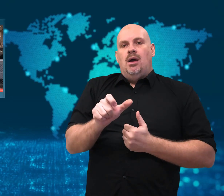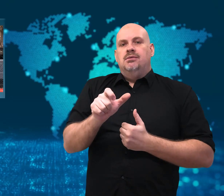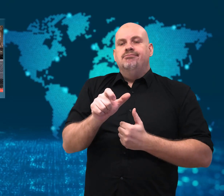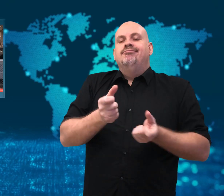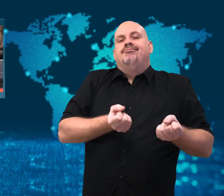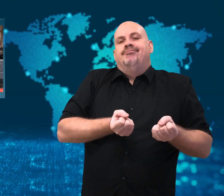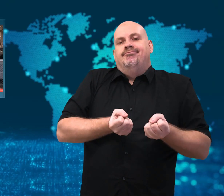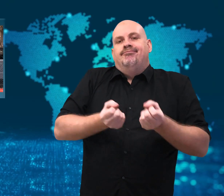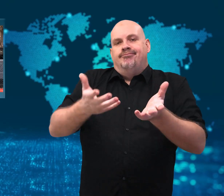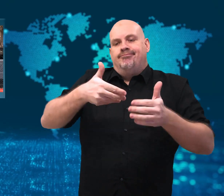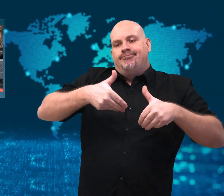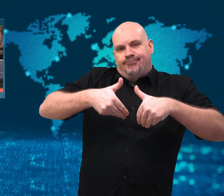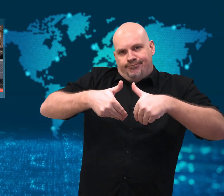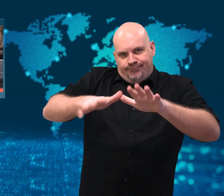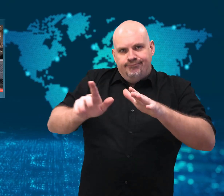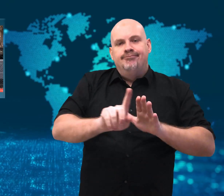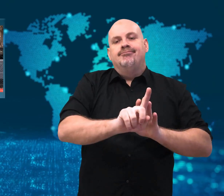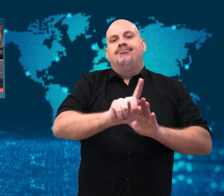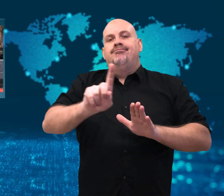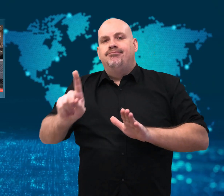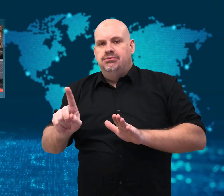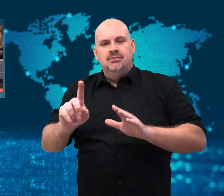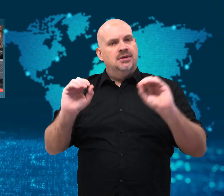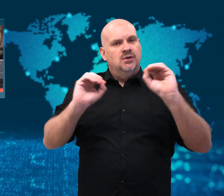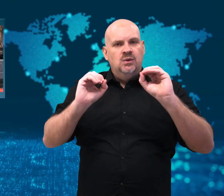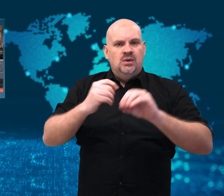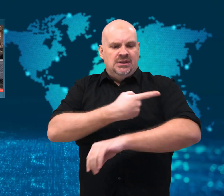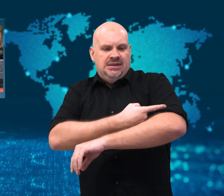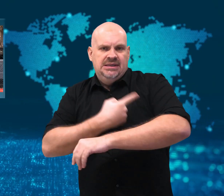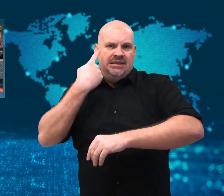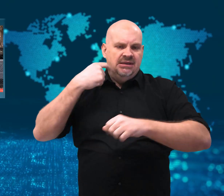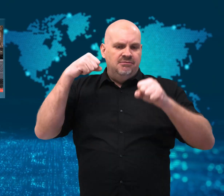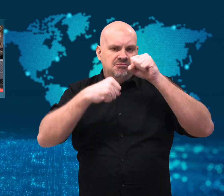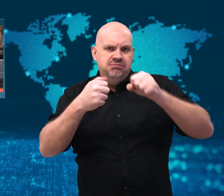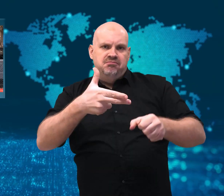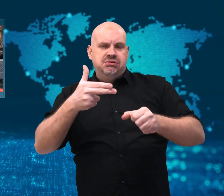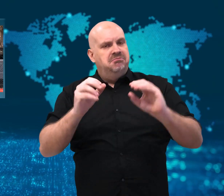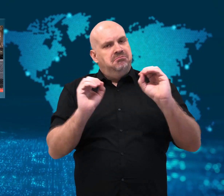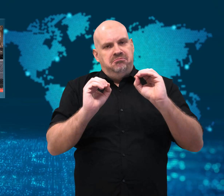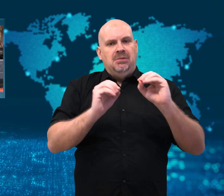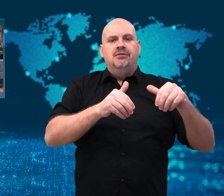Ten hours later, members of the FBI’s